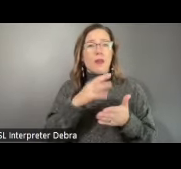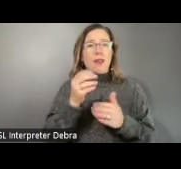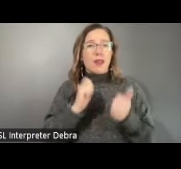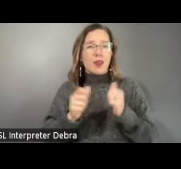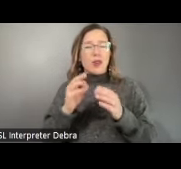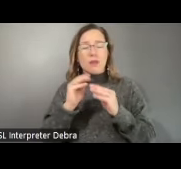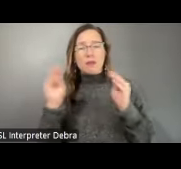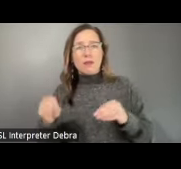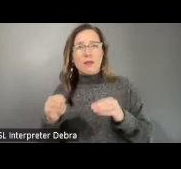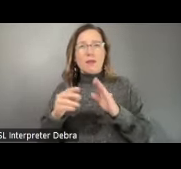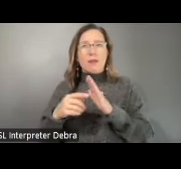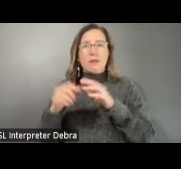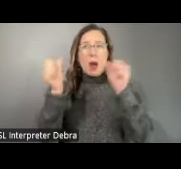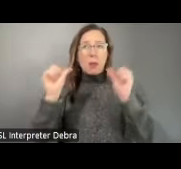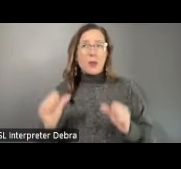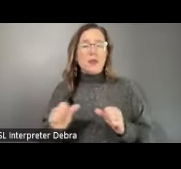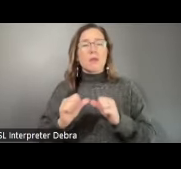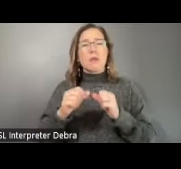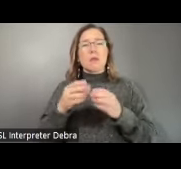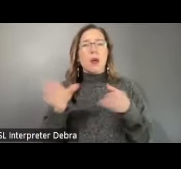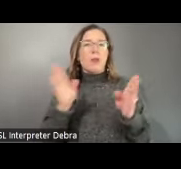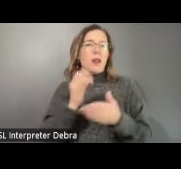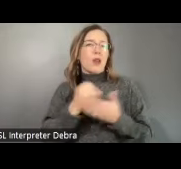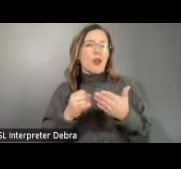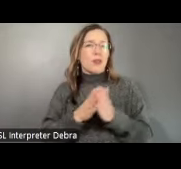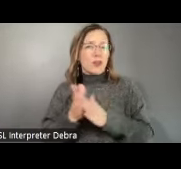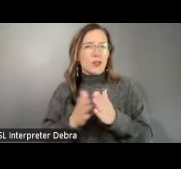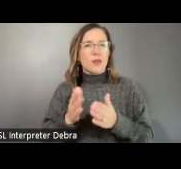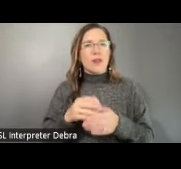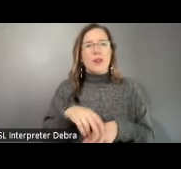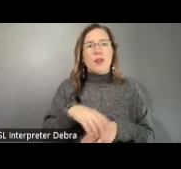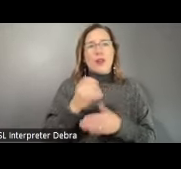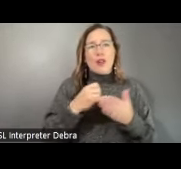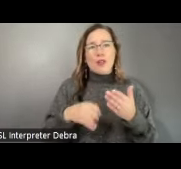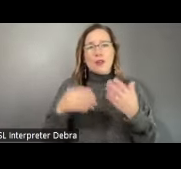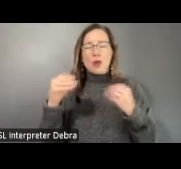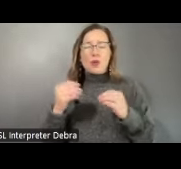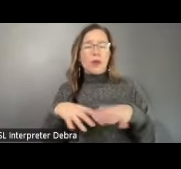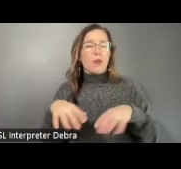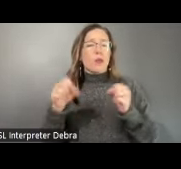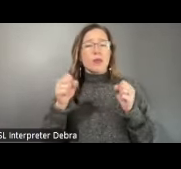monuments, public art initiatives, and artisan markets. We host a variety of activities that